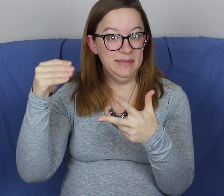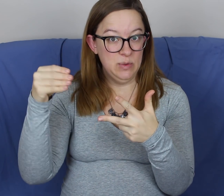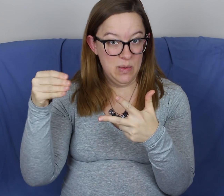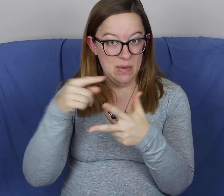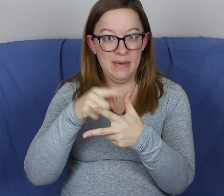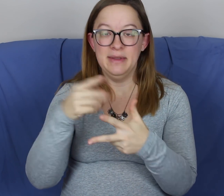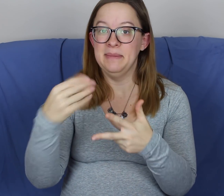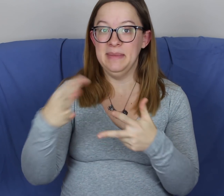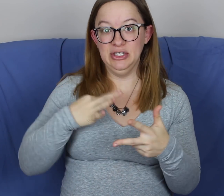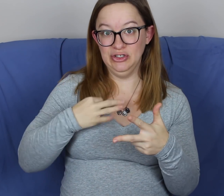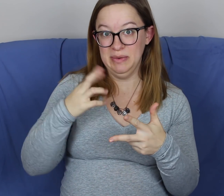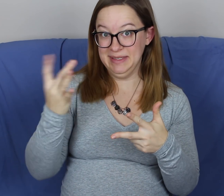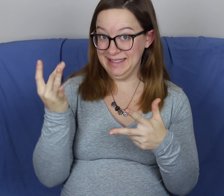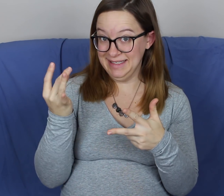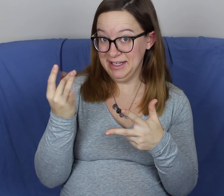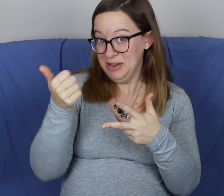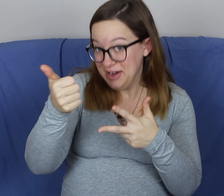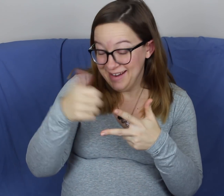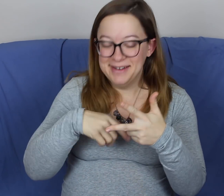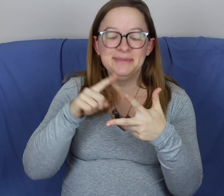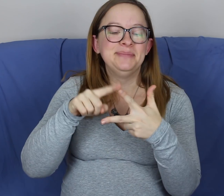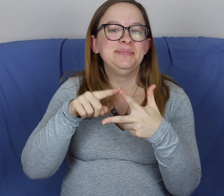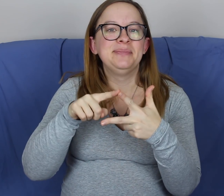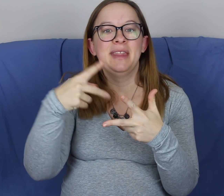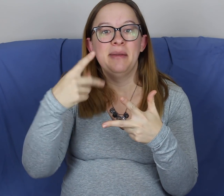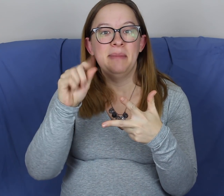ASL Stew merch store, buying shirts or stickers which would be cool.